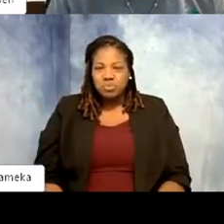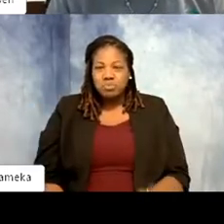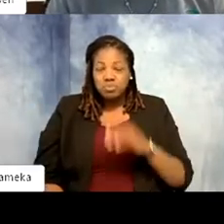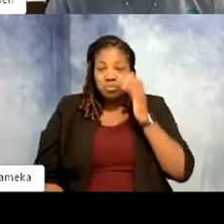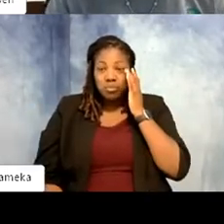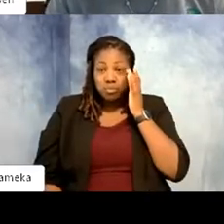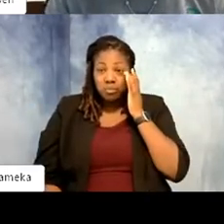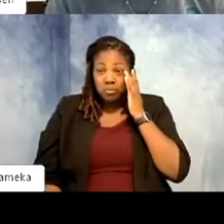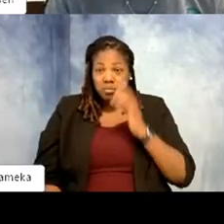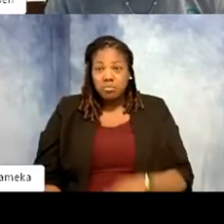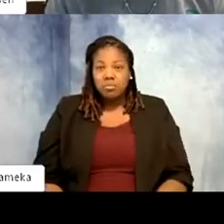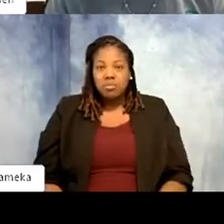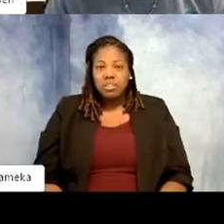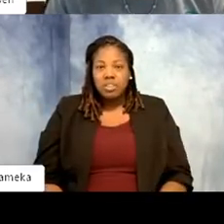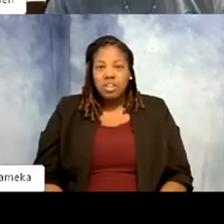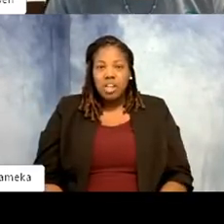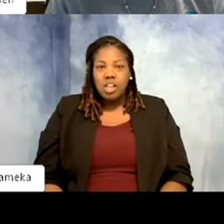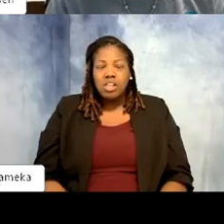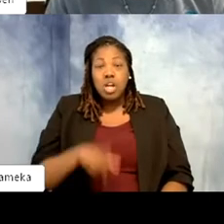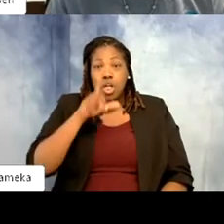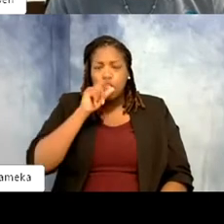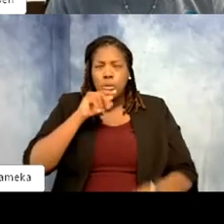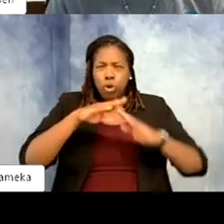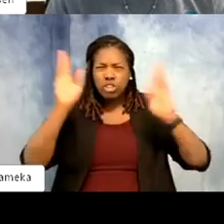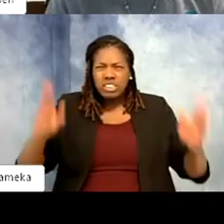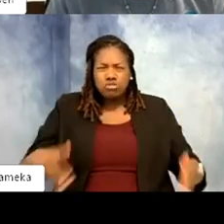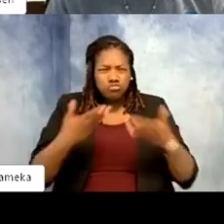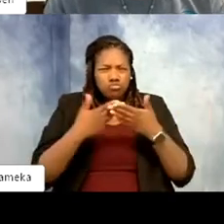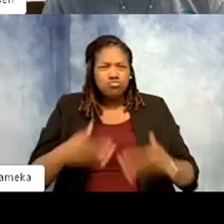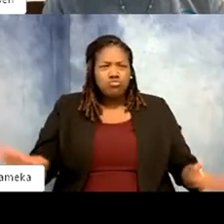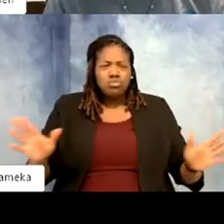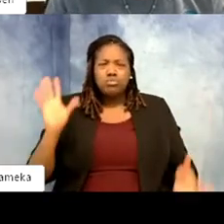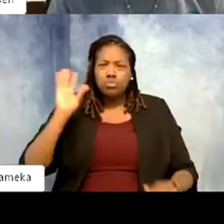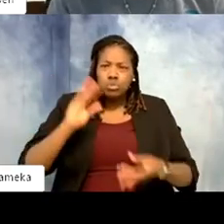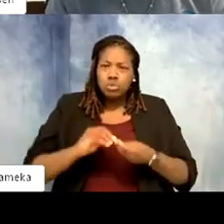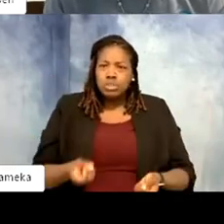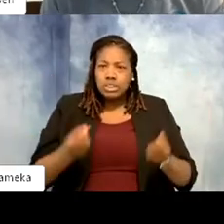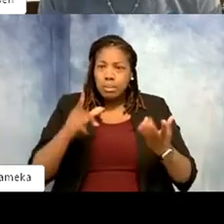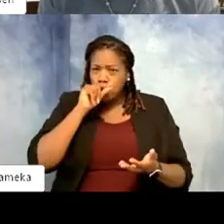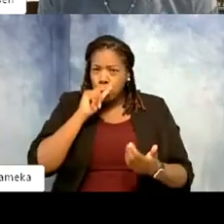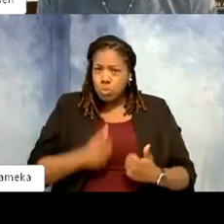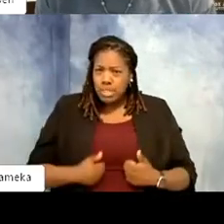little bit about the Bird House as a whole? How many birds do you have there? How many species do you